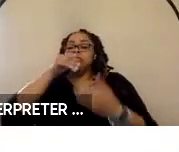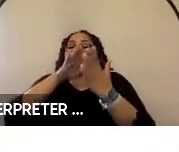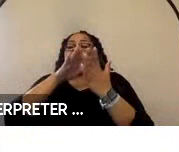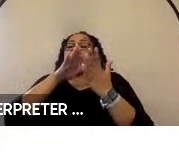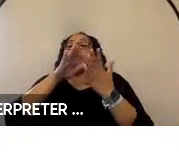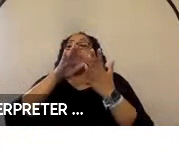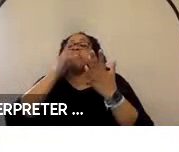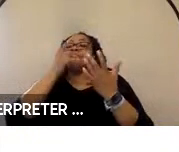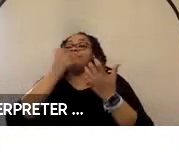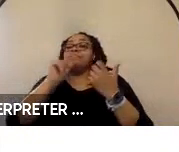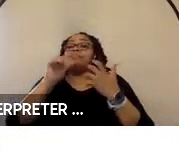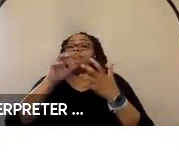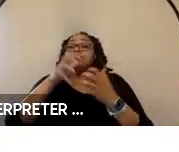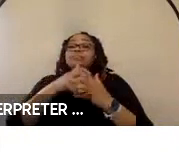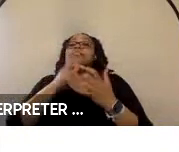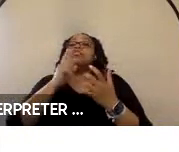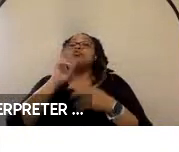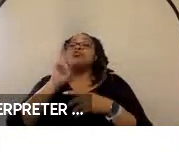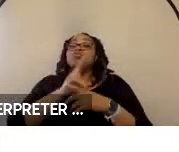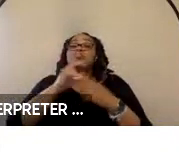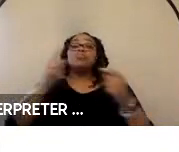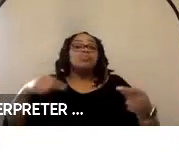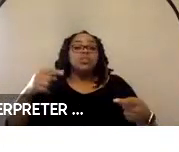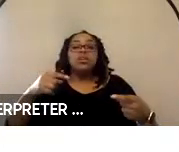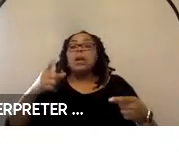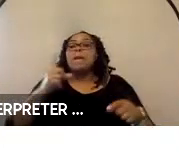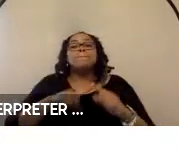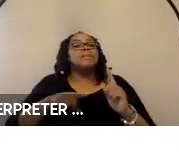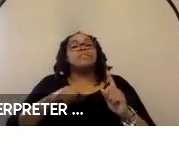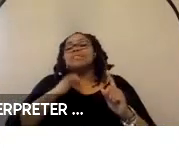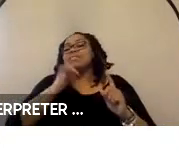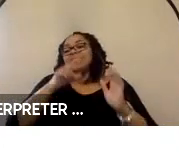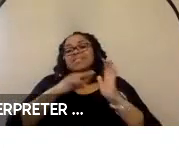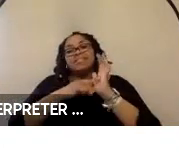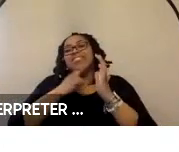of wheelchair and vehicle. But they haven’t been demonstrated as being safe to use in